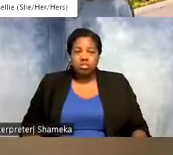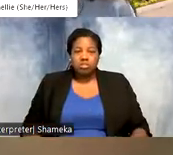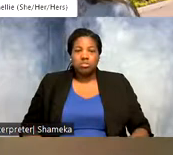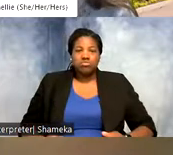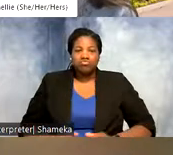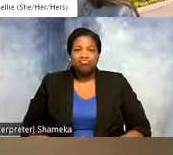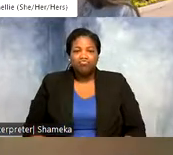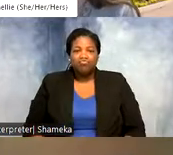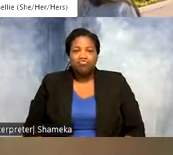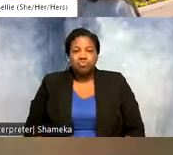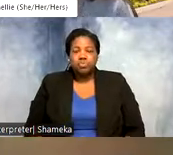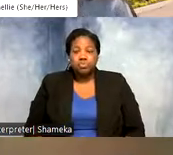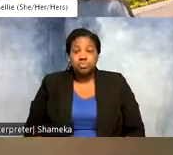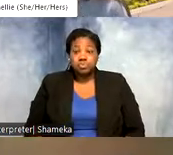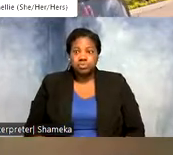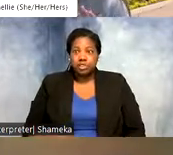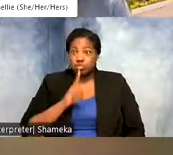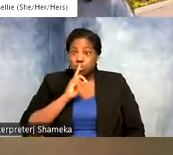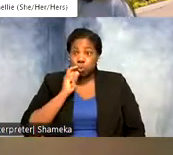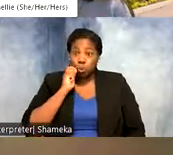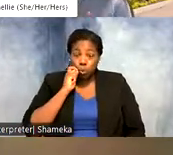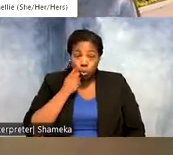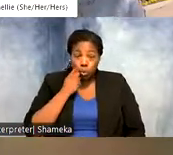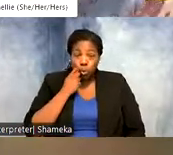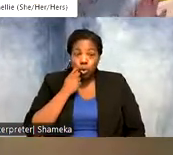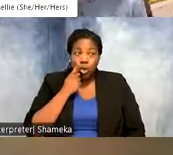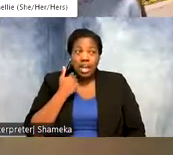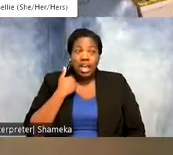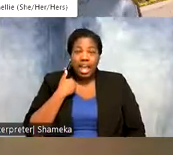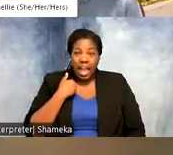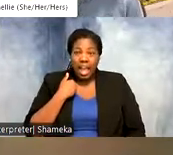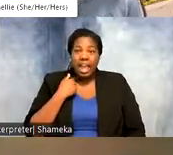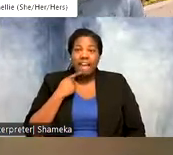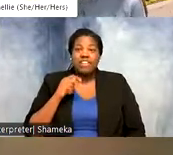that question. This is so cool and so I actually have a treat and I want to look at another map,